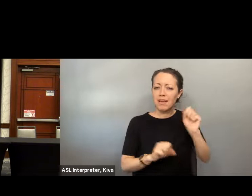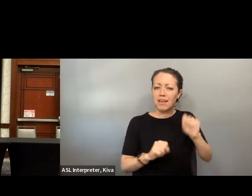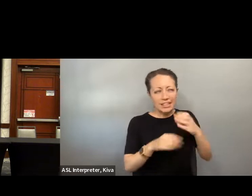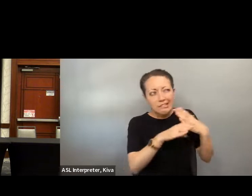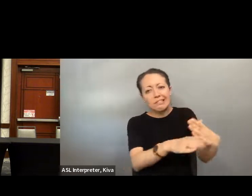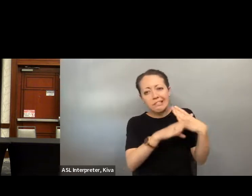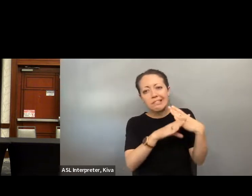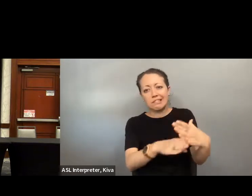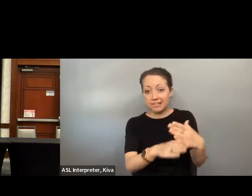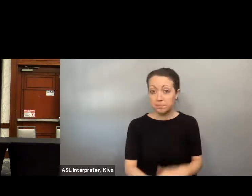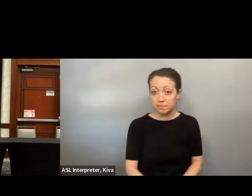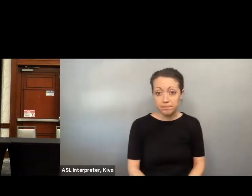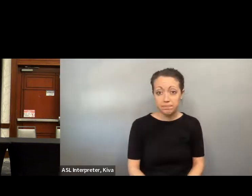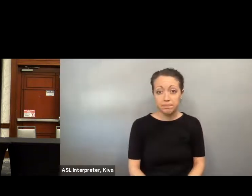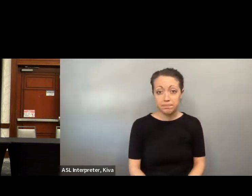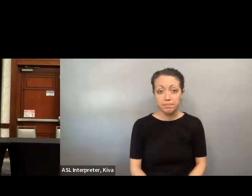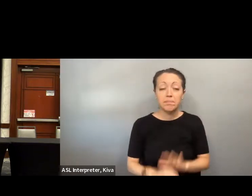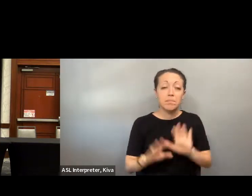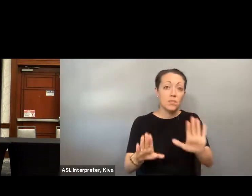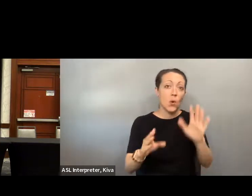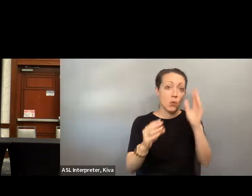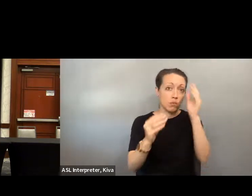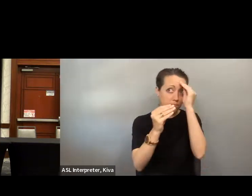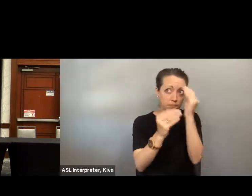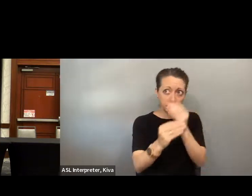the stories that she heard in that room that day, the